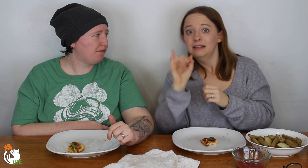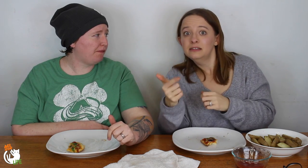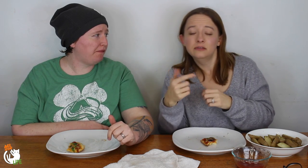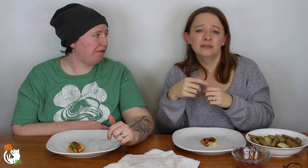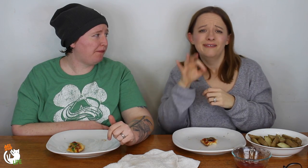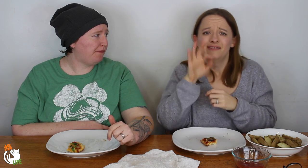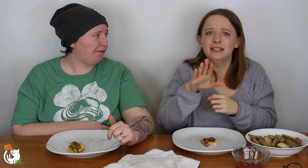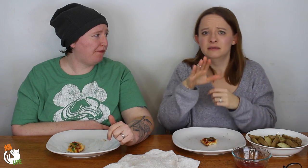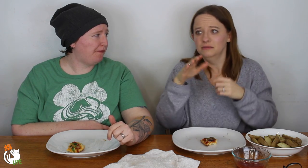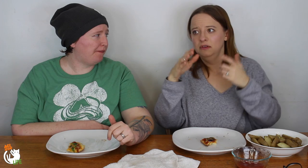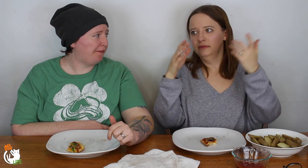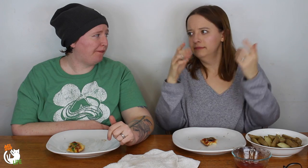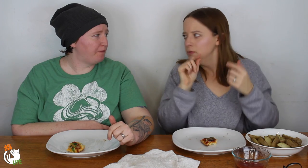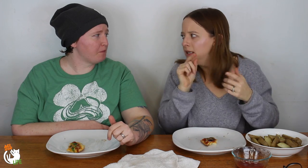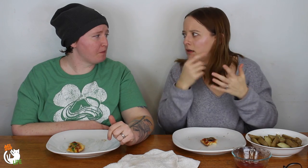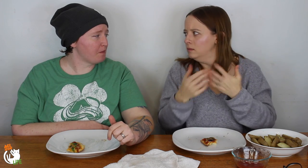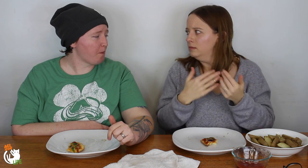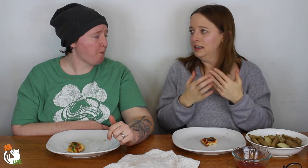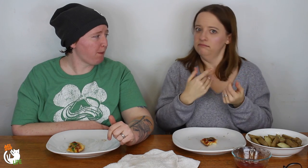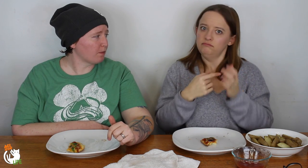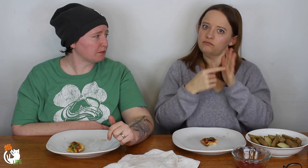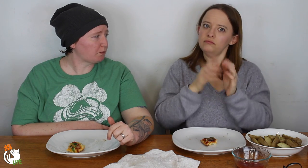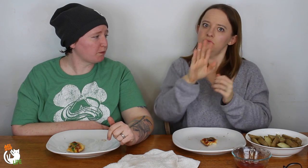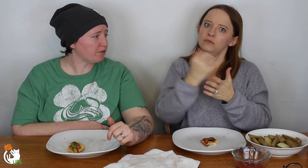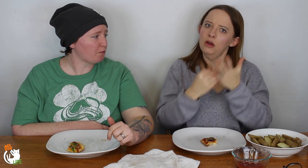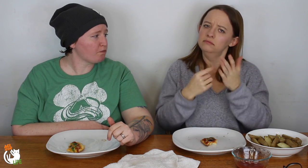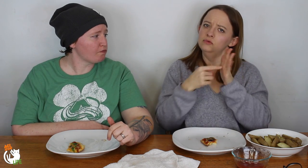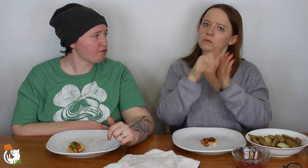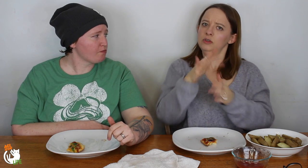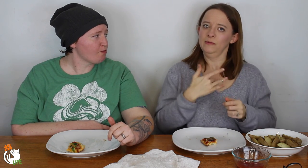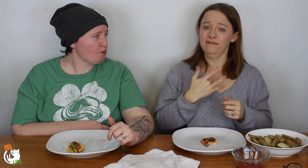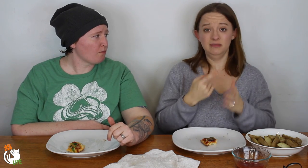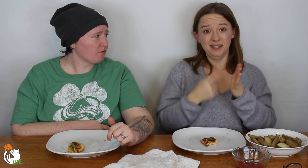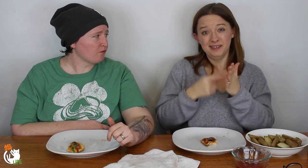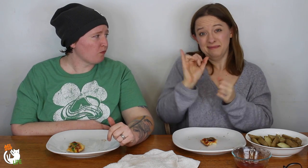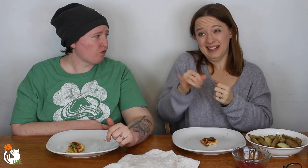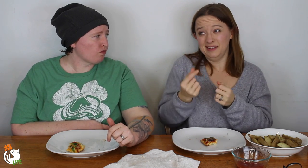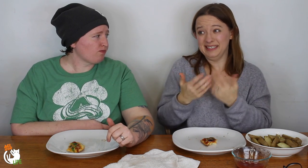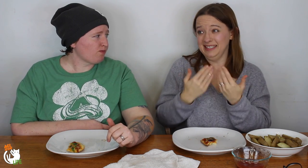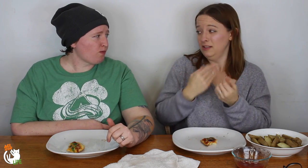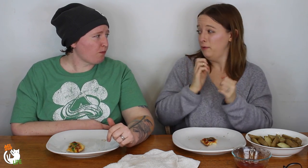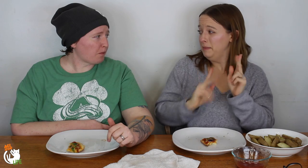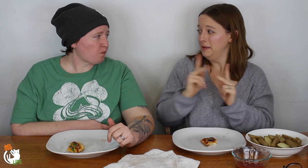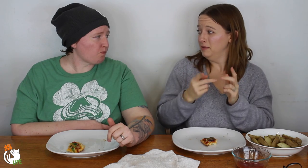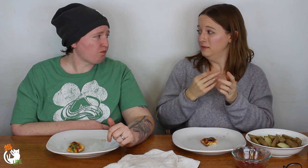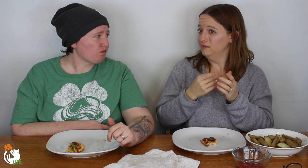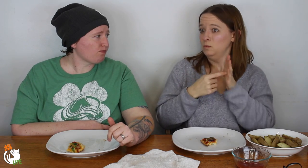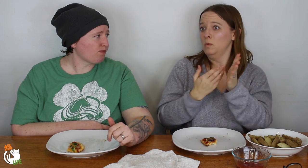Showing something on Instagram, Facebook, Twitter. Just show your art and how you feel and sometimes it might be easier for people